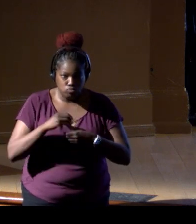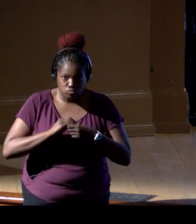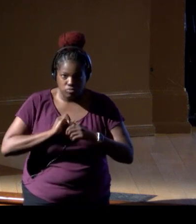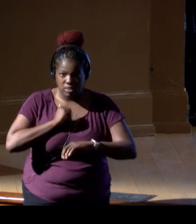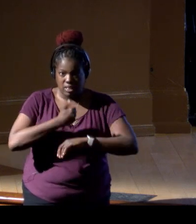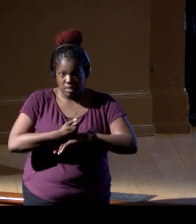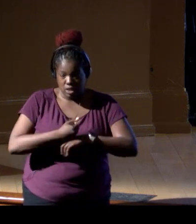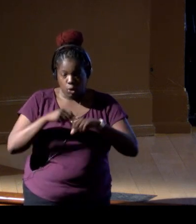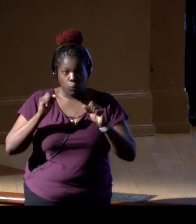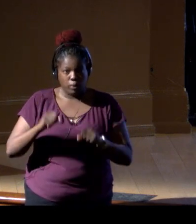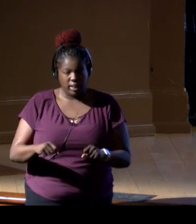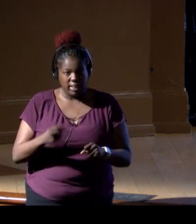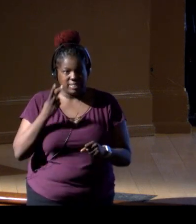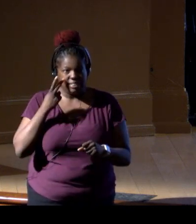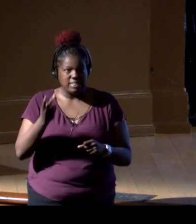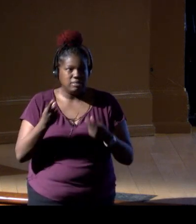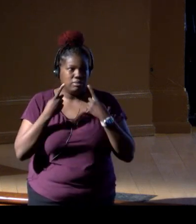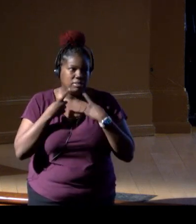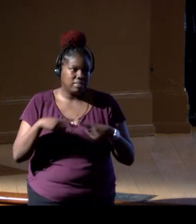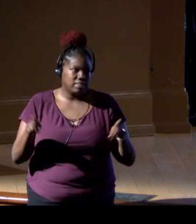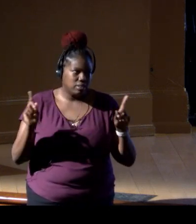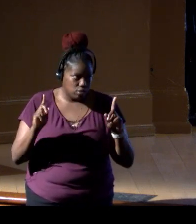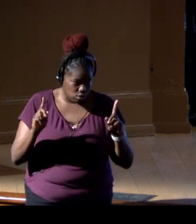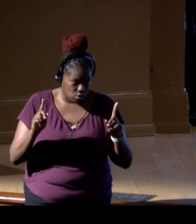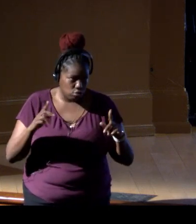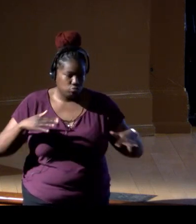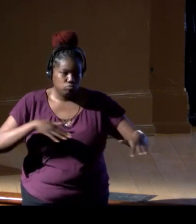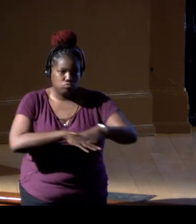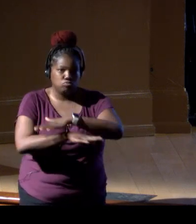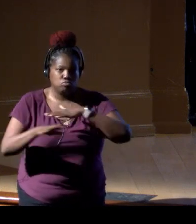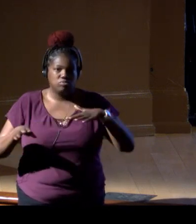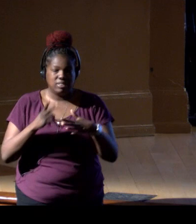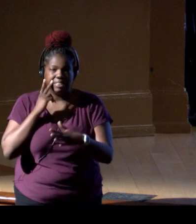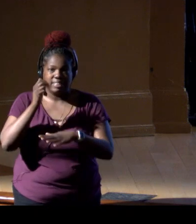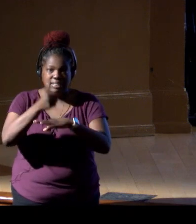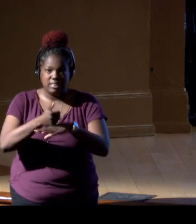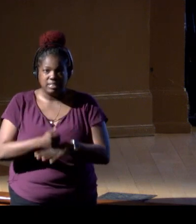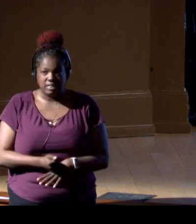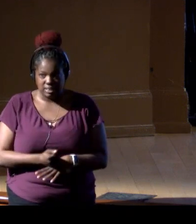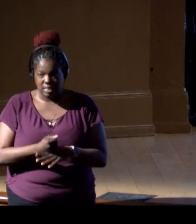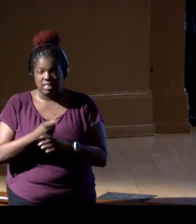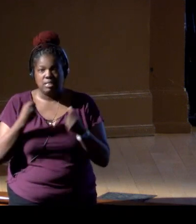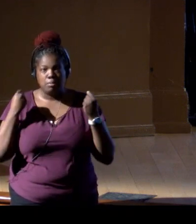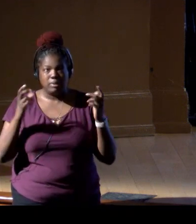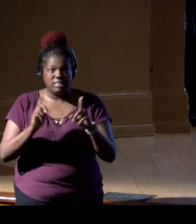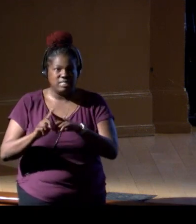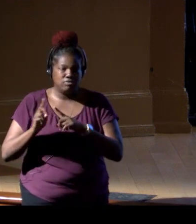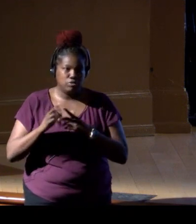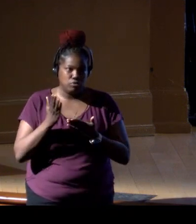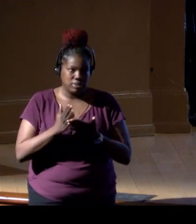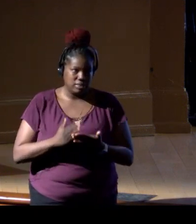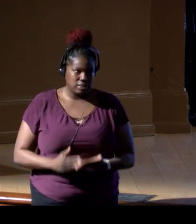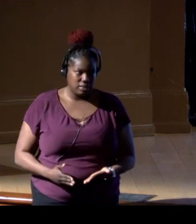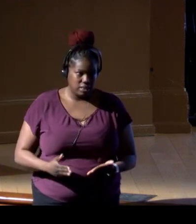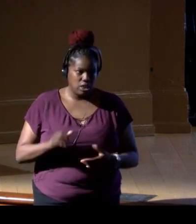so that we can seed success across and seed implementation across these many sectors and work together.